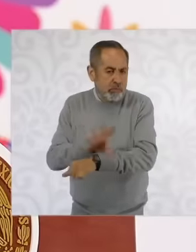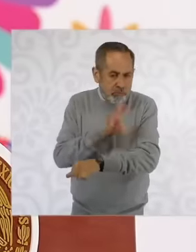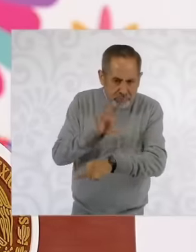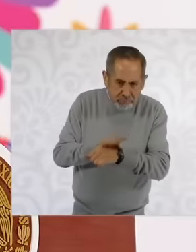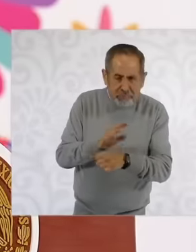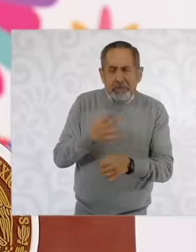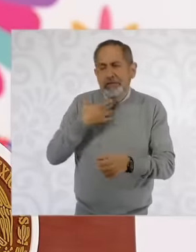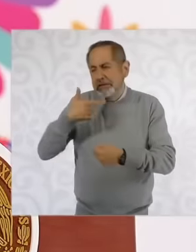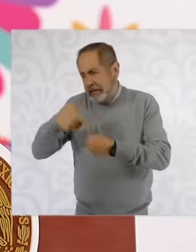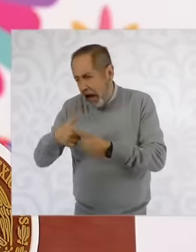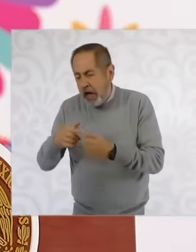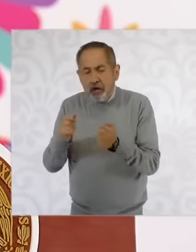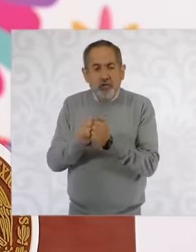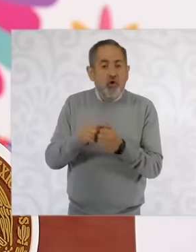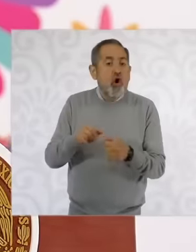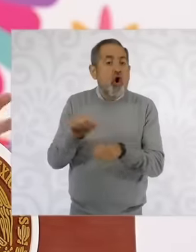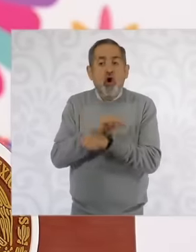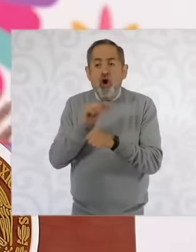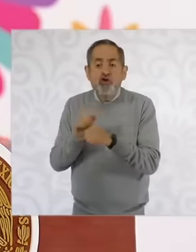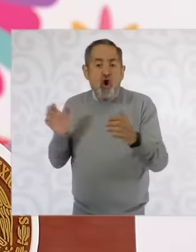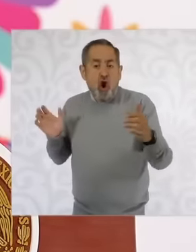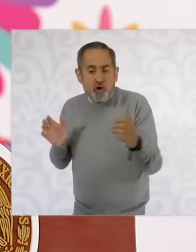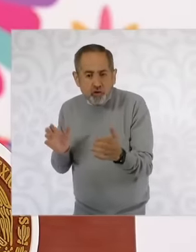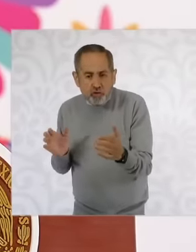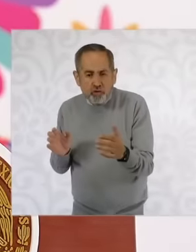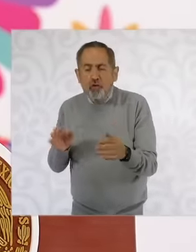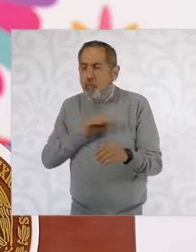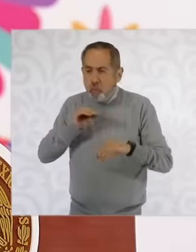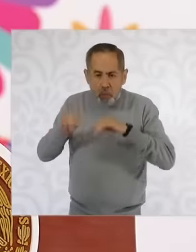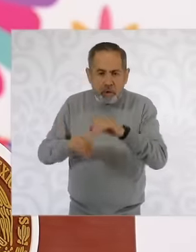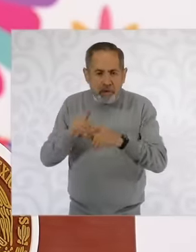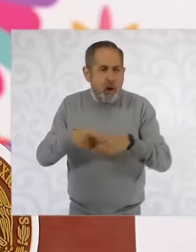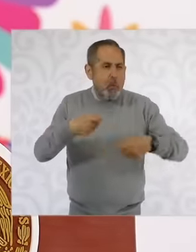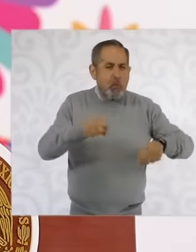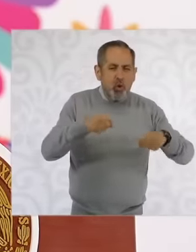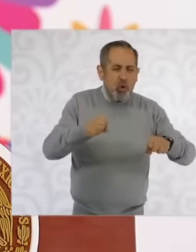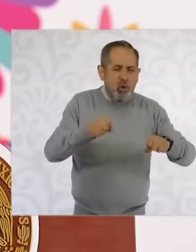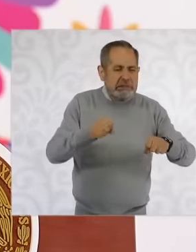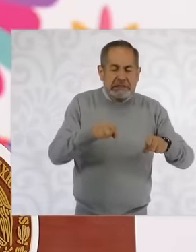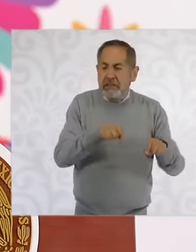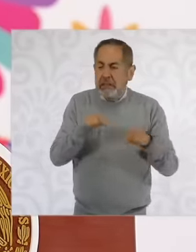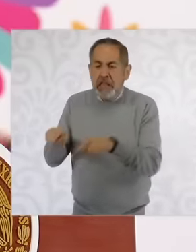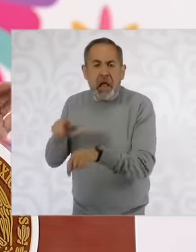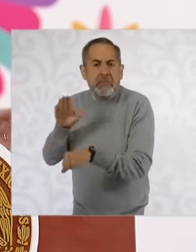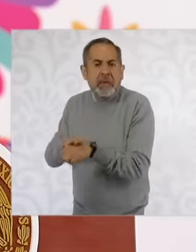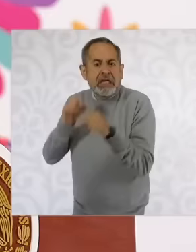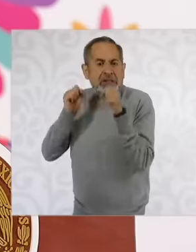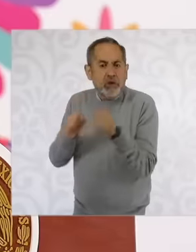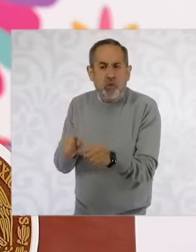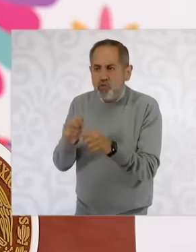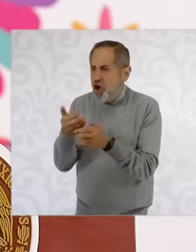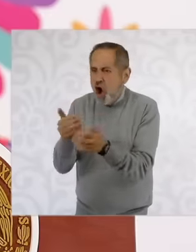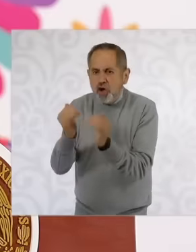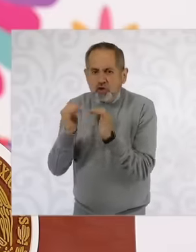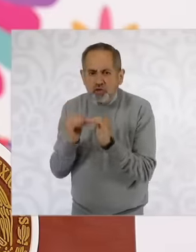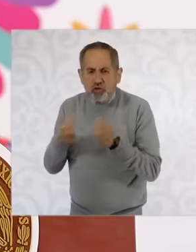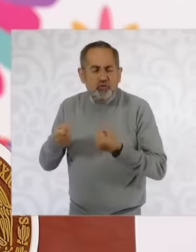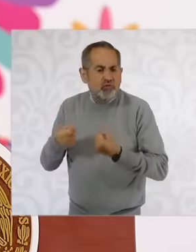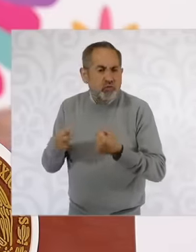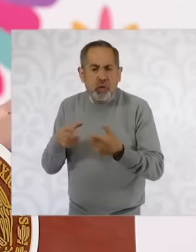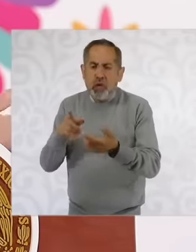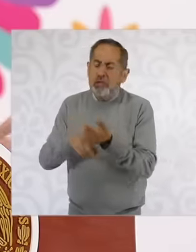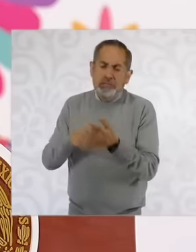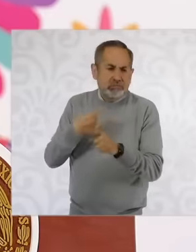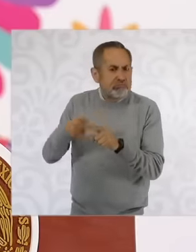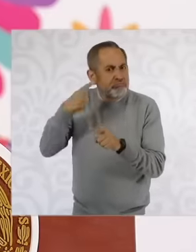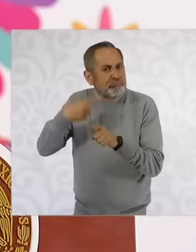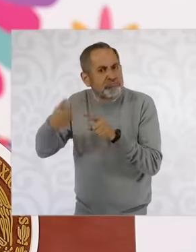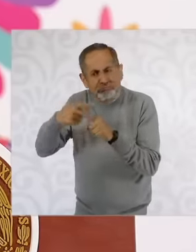replace to motorcycles but safer has developed a series of technological inventions